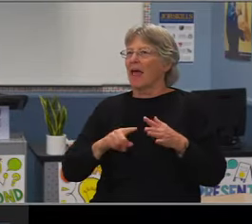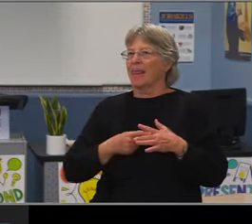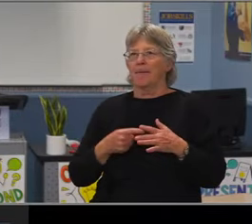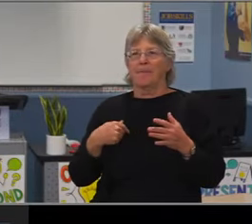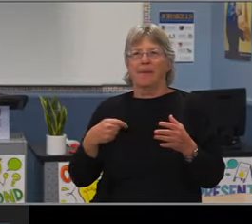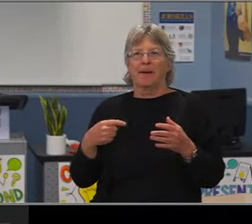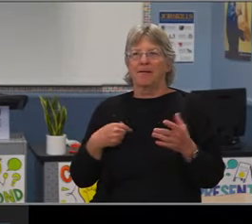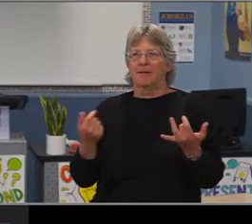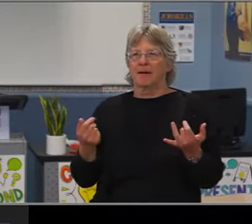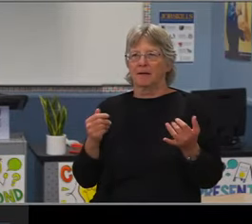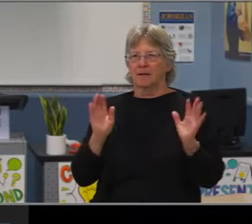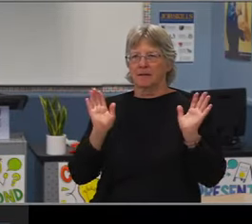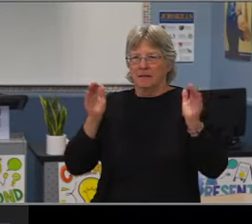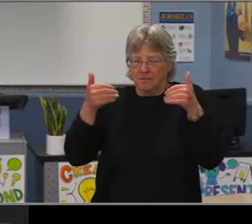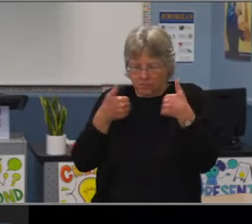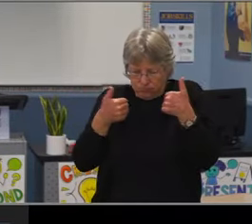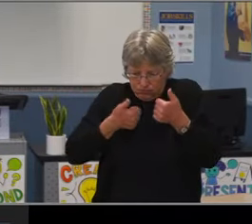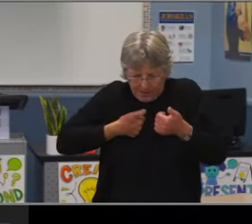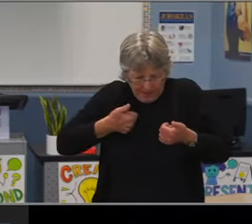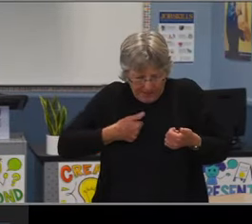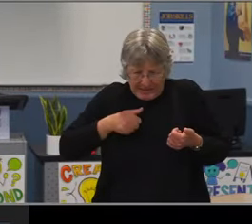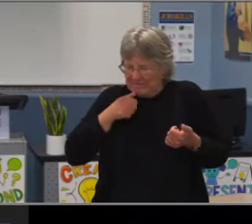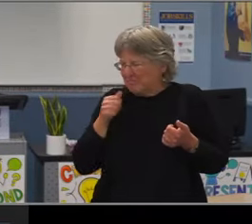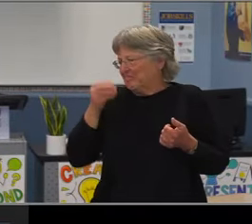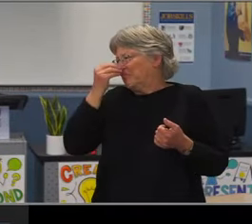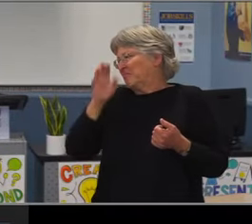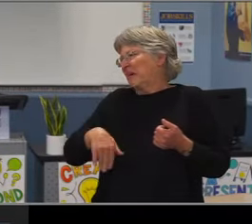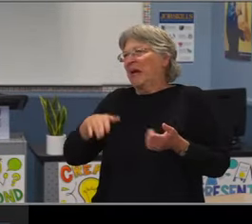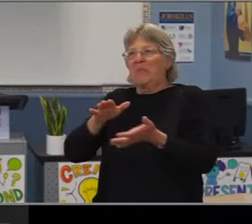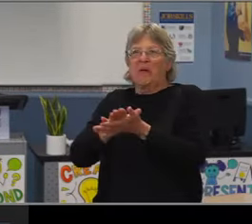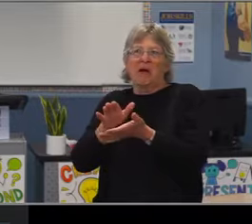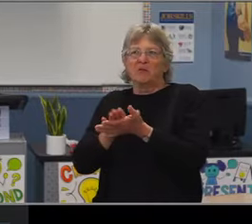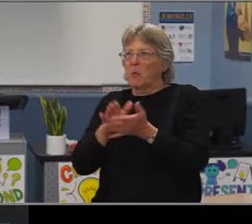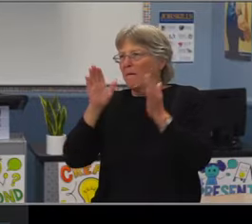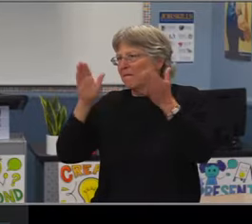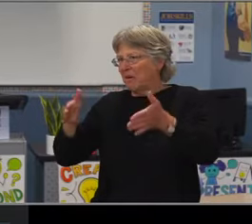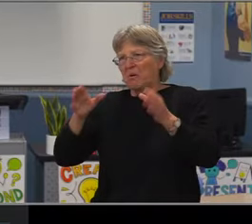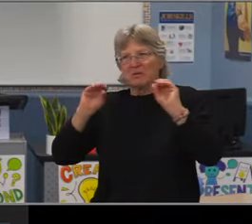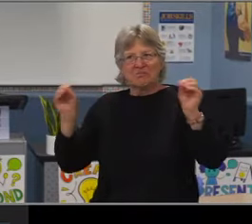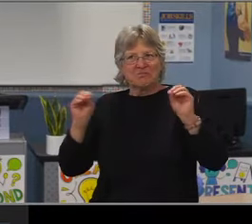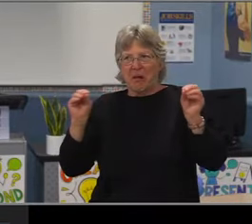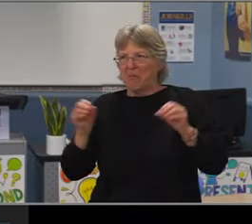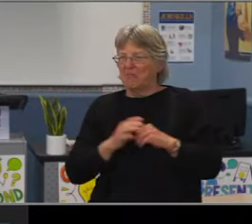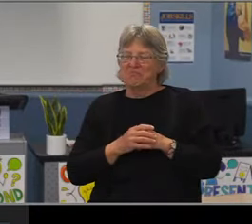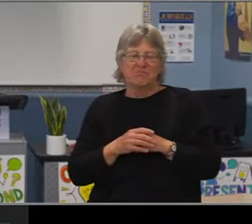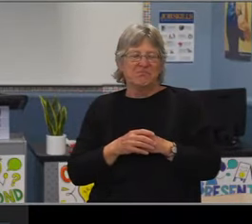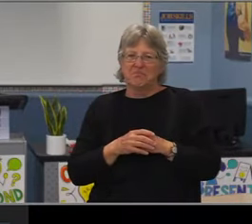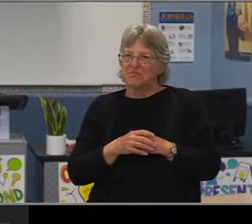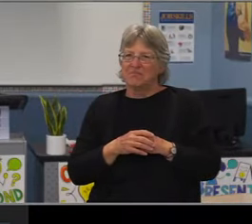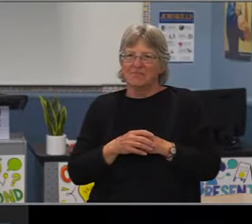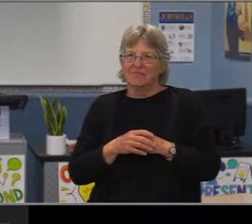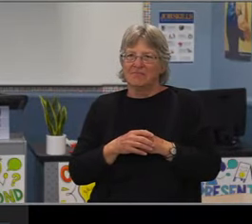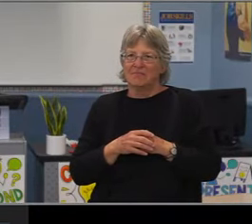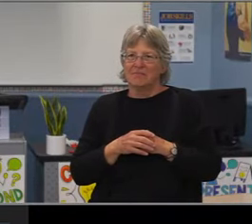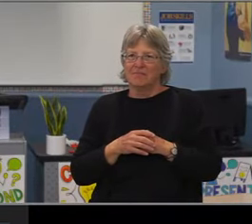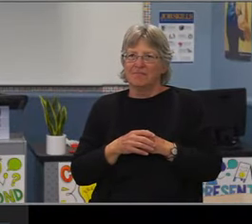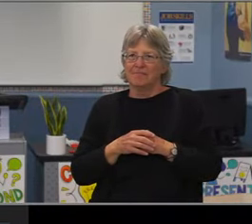is a look at our K-8 school programs. As we think about the future of Long Beach Unified School District